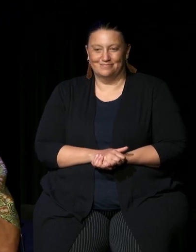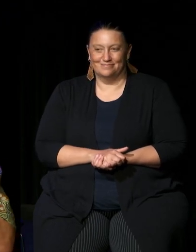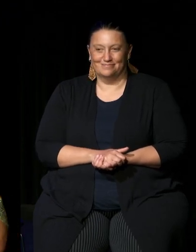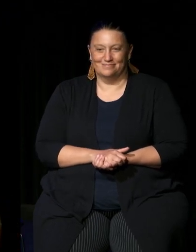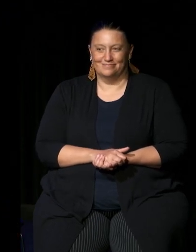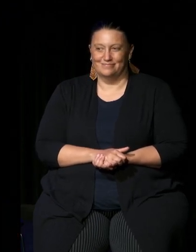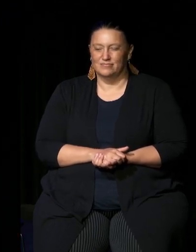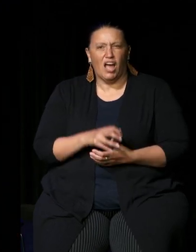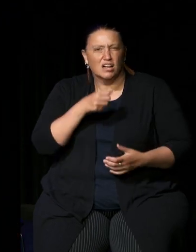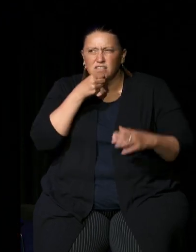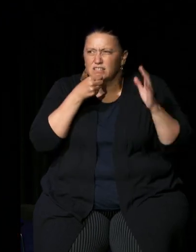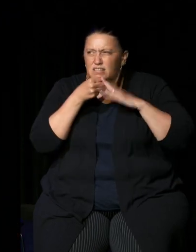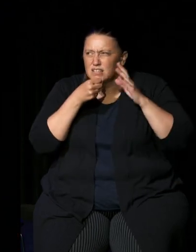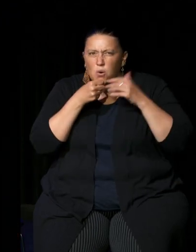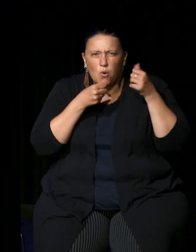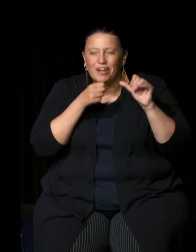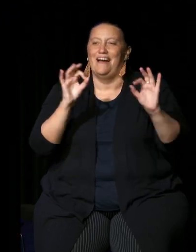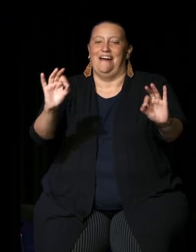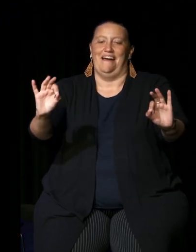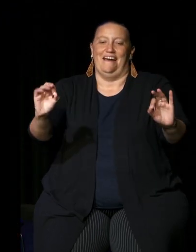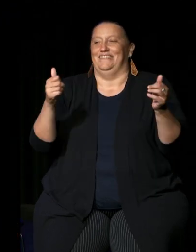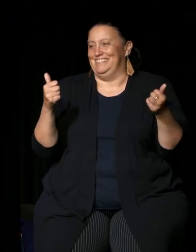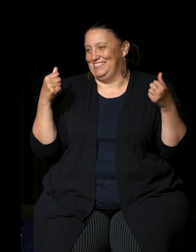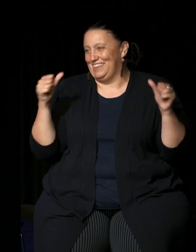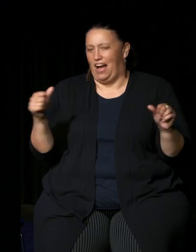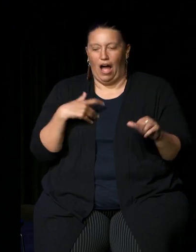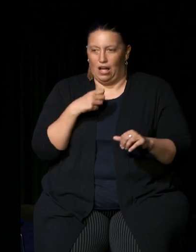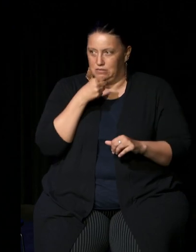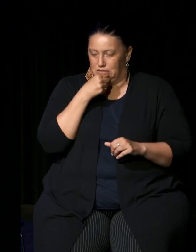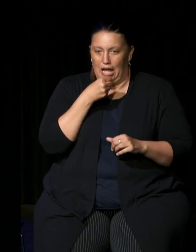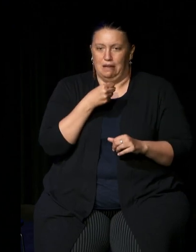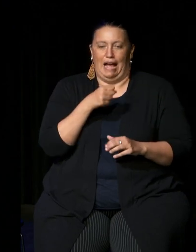is this working yes it is thank you I hate talking into a mic that doesn't work